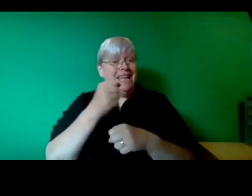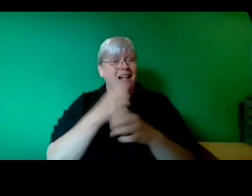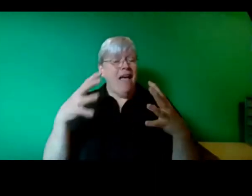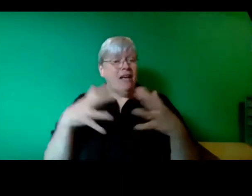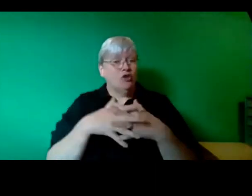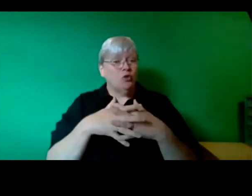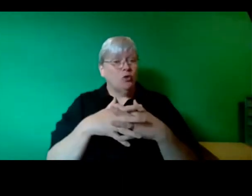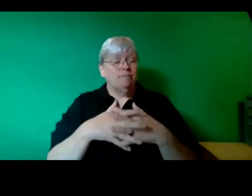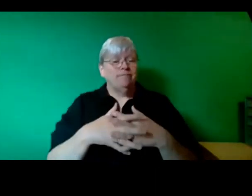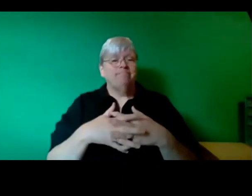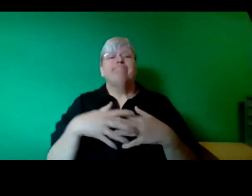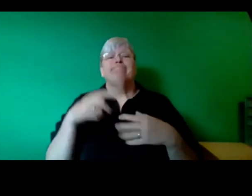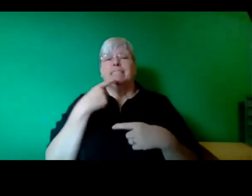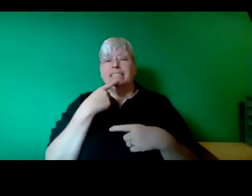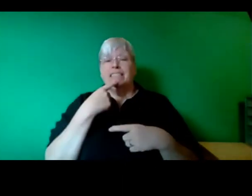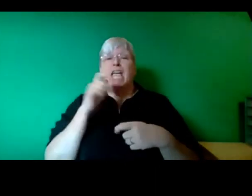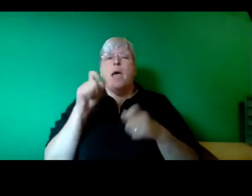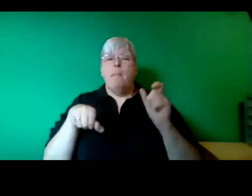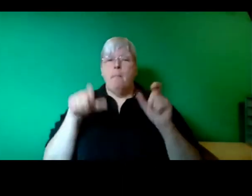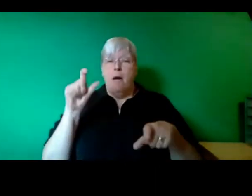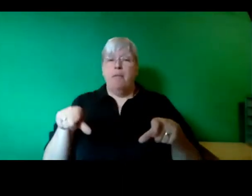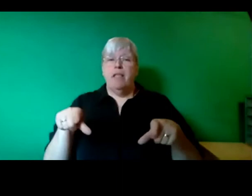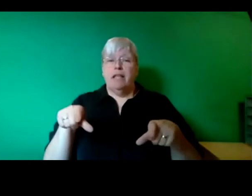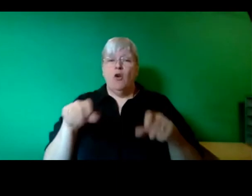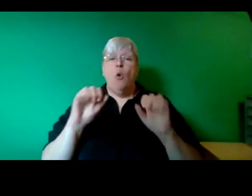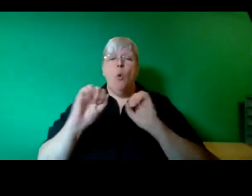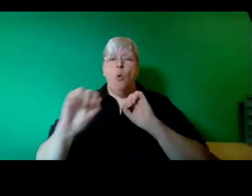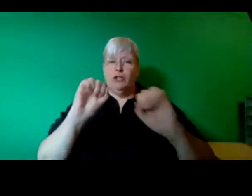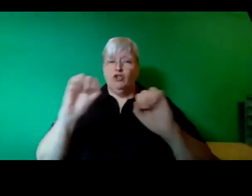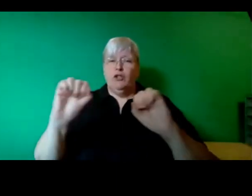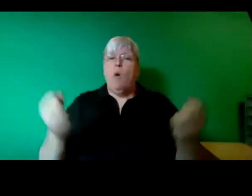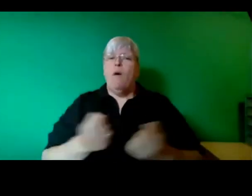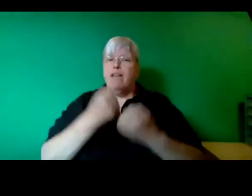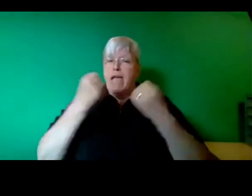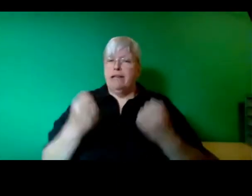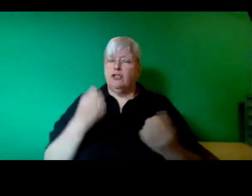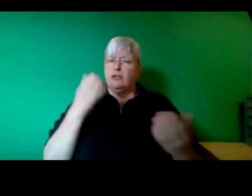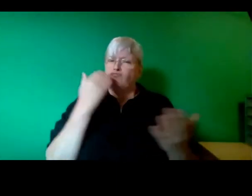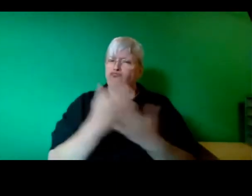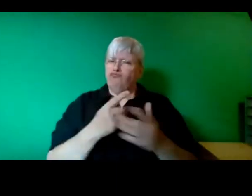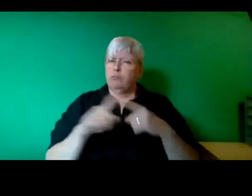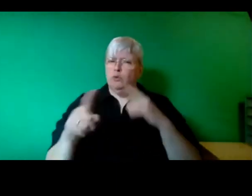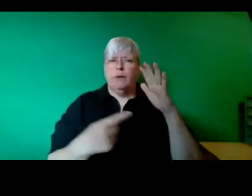of energy high on the agenda along with the STUC, Public Services International and others.